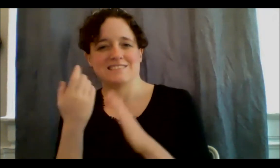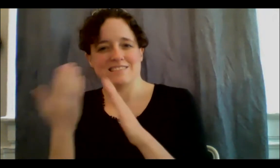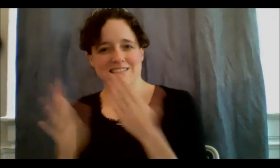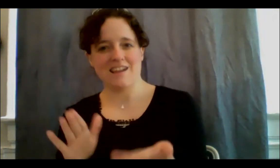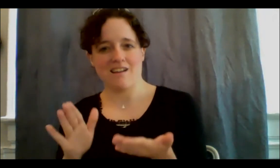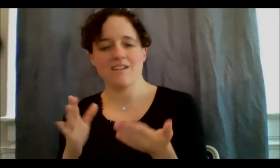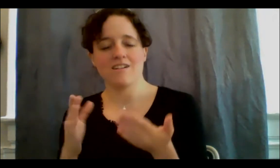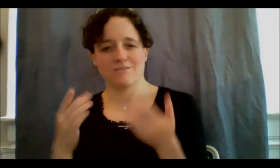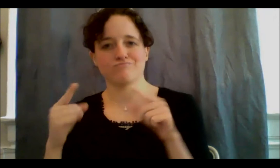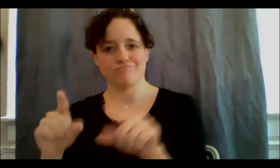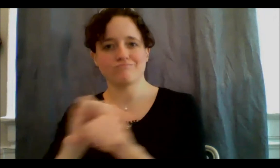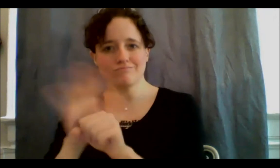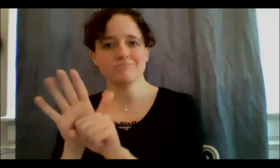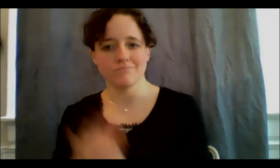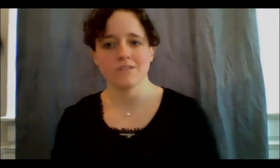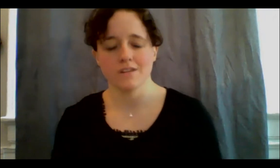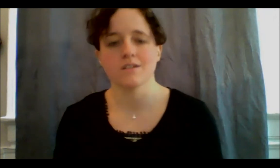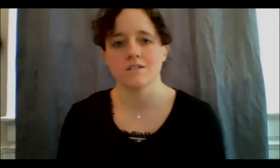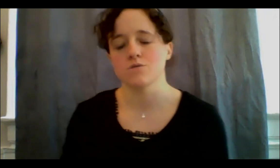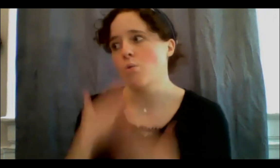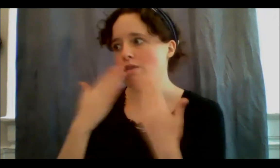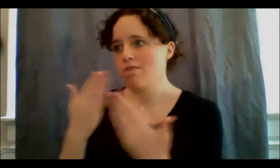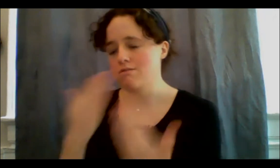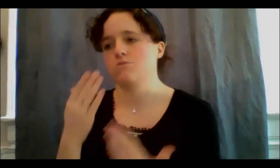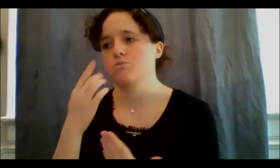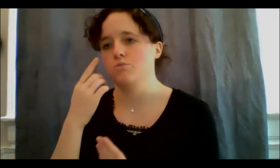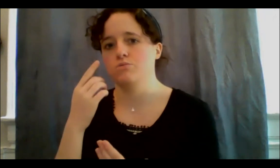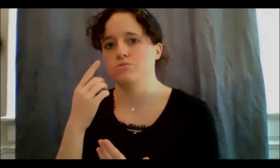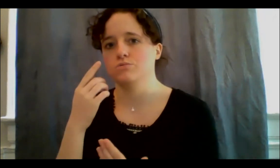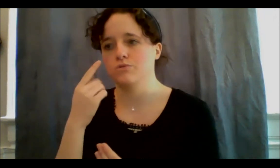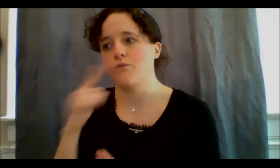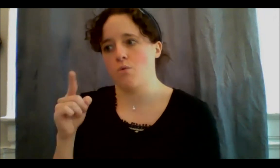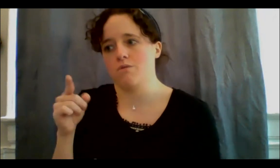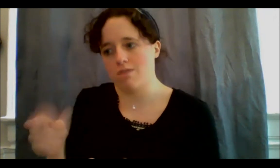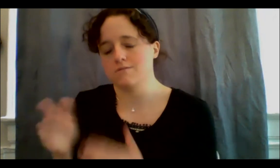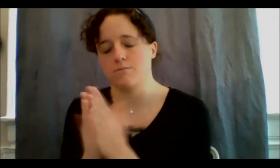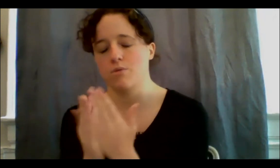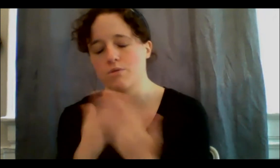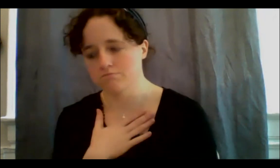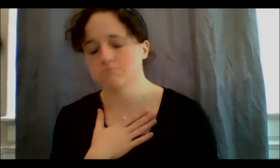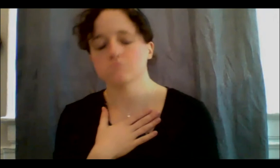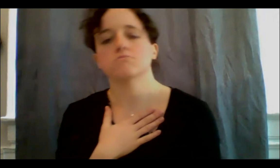and chi-miigwetch Edward for this book. But it's during these times for myself where